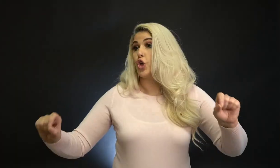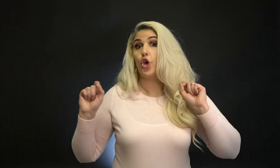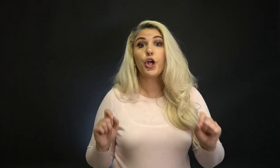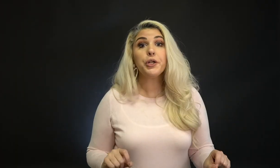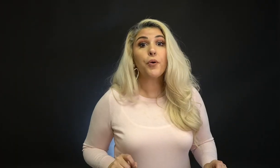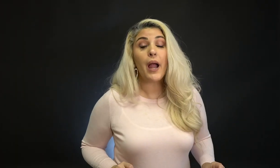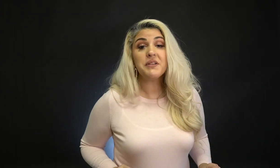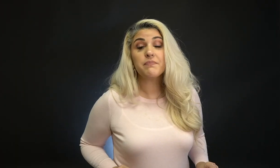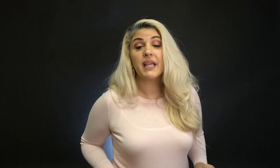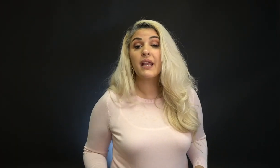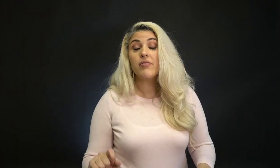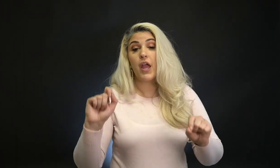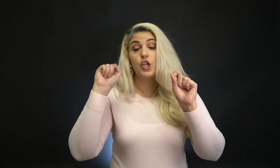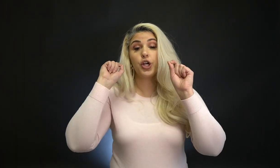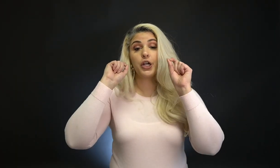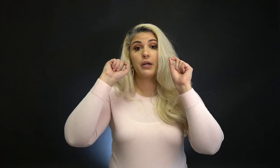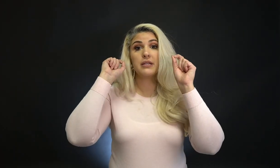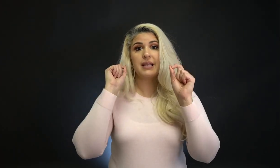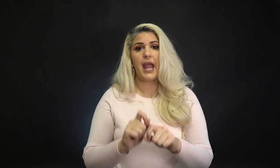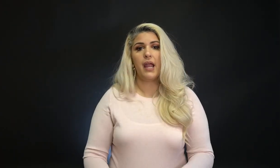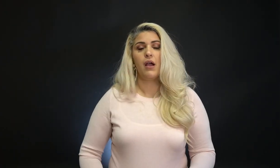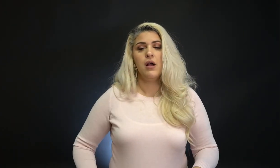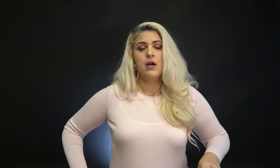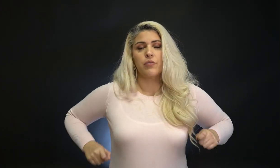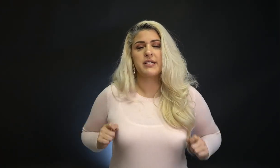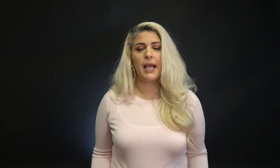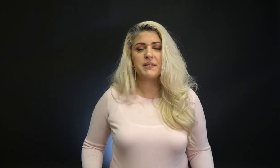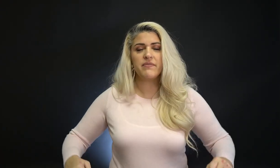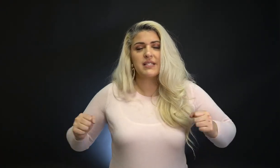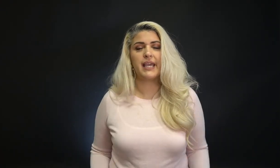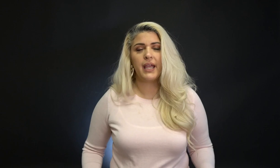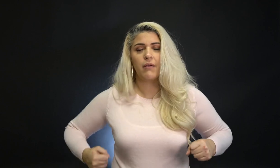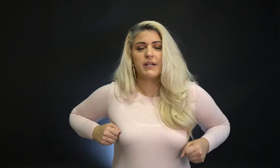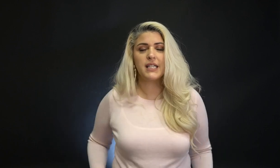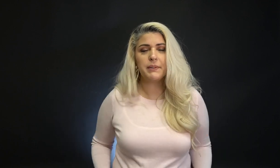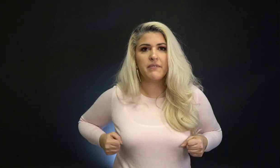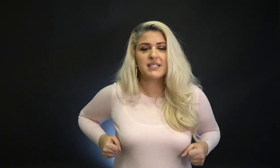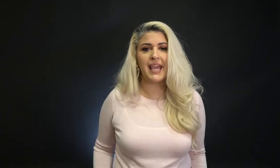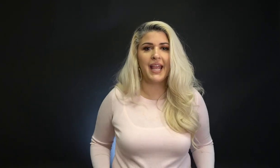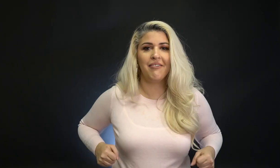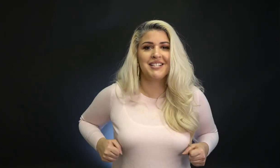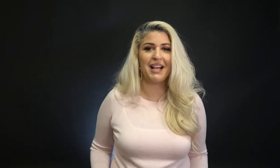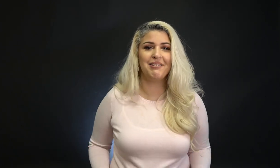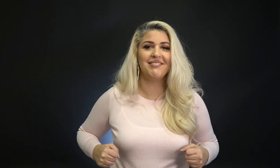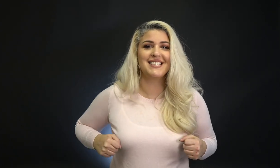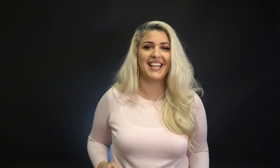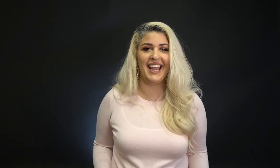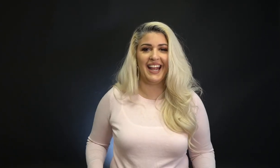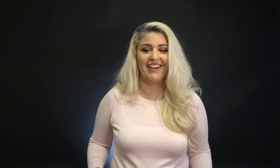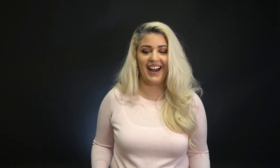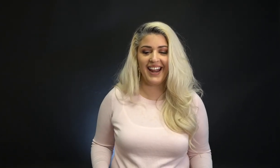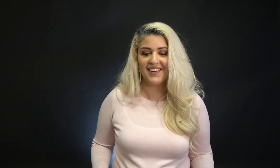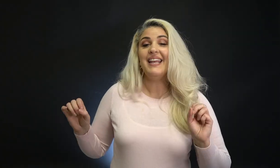So you're gonna promise me that you're gonna say, "Receptive is king, receptive is king, receptive is king," all right?